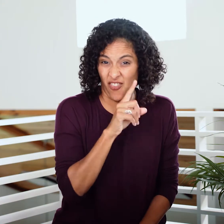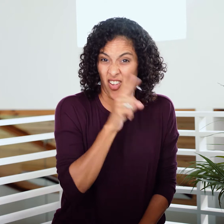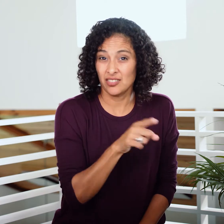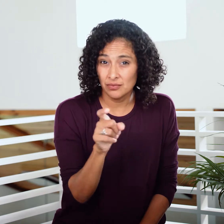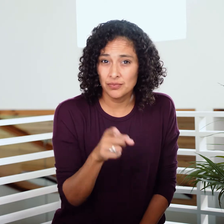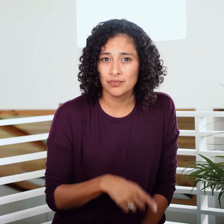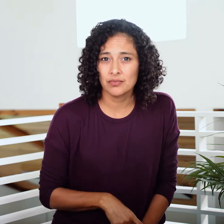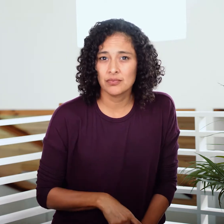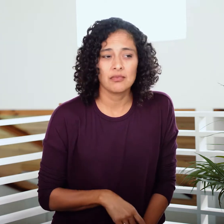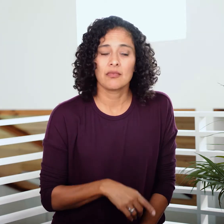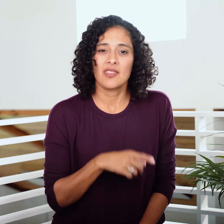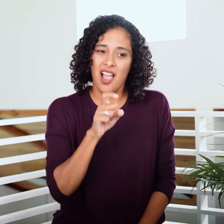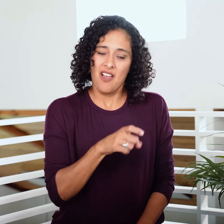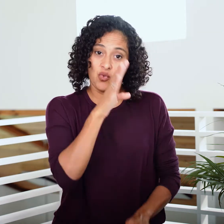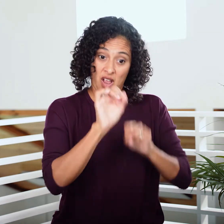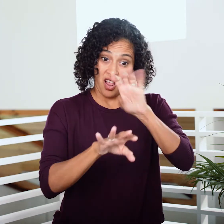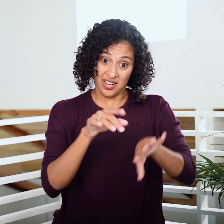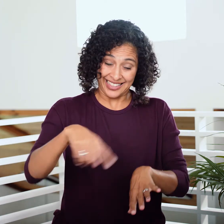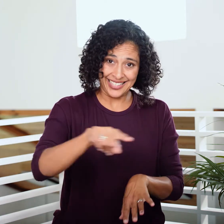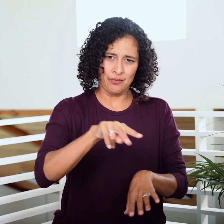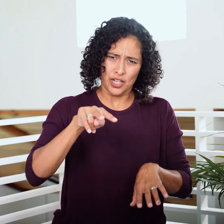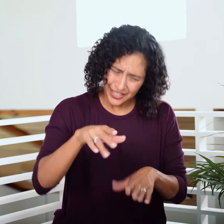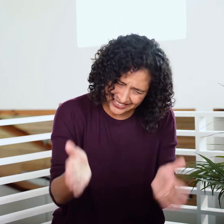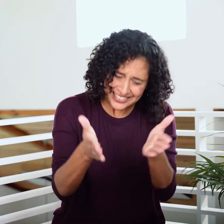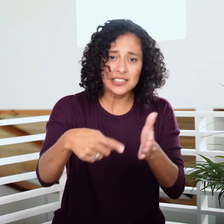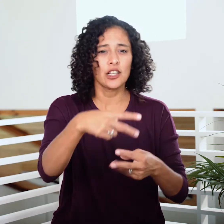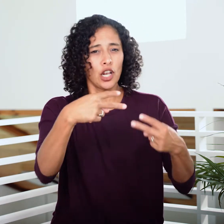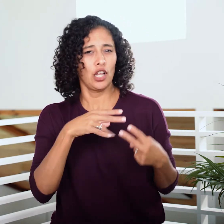They had to get to the heart of the commands